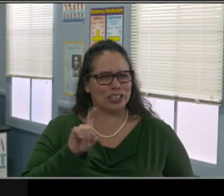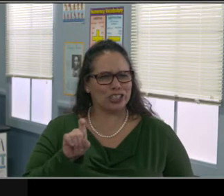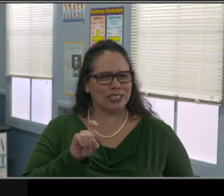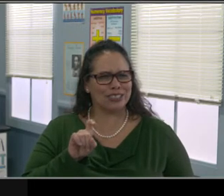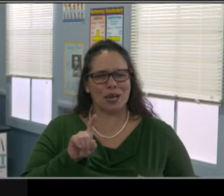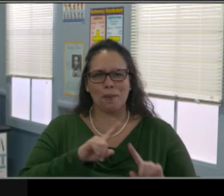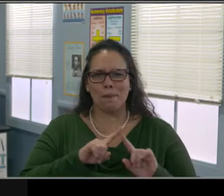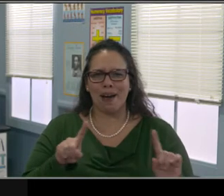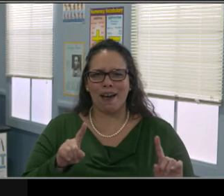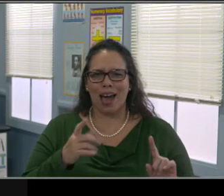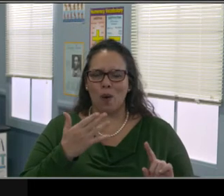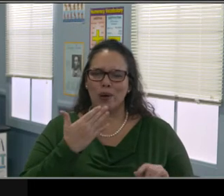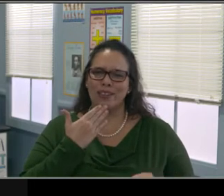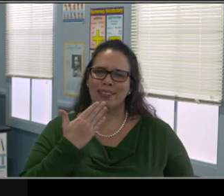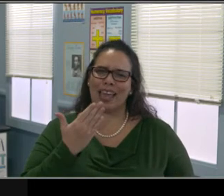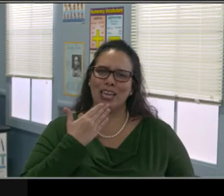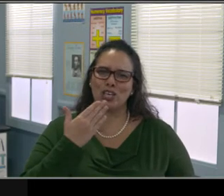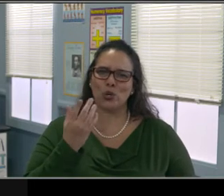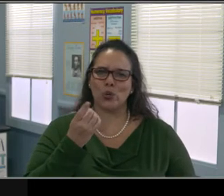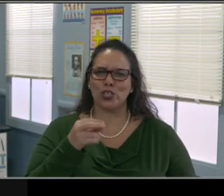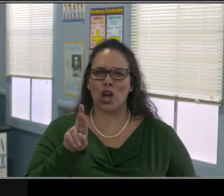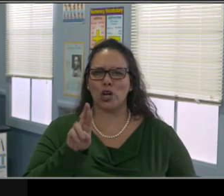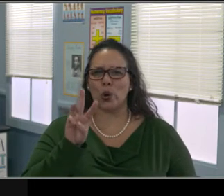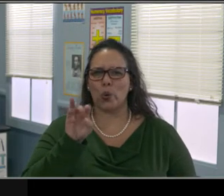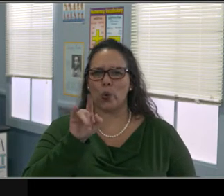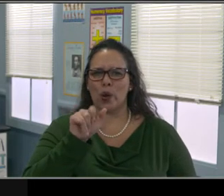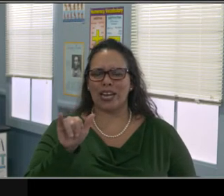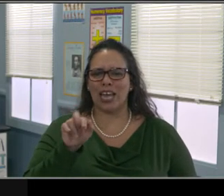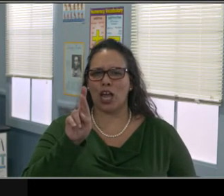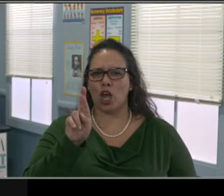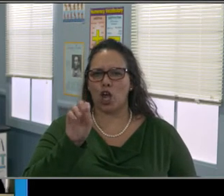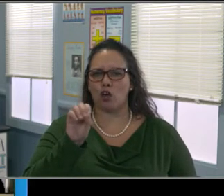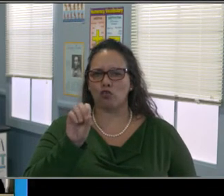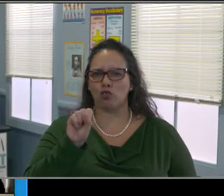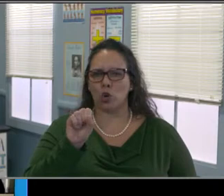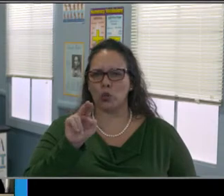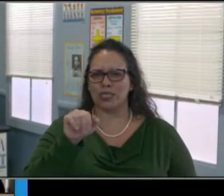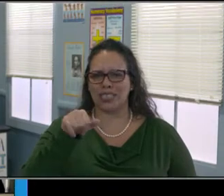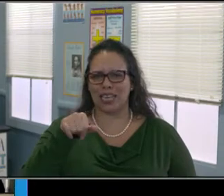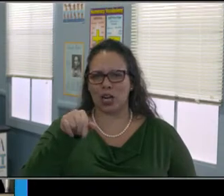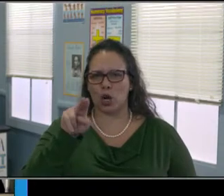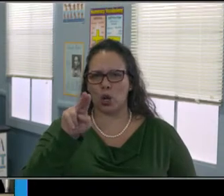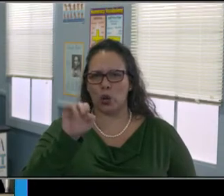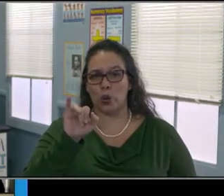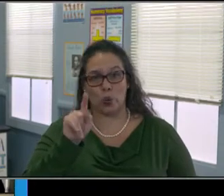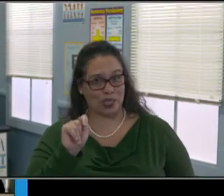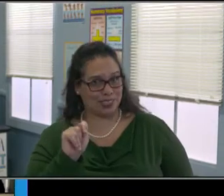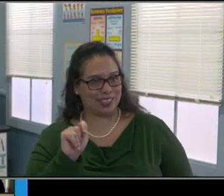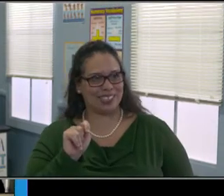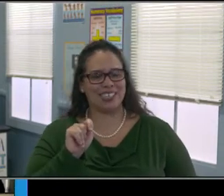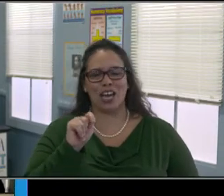is Dr. Ioana Pal, and she is going to talk more in depth about SB 98